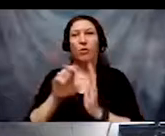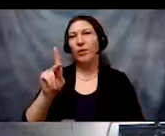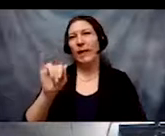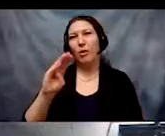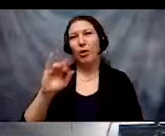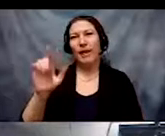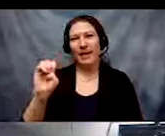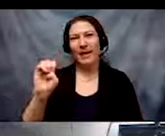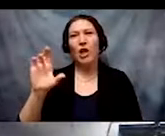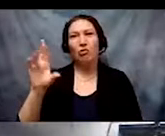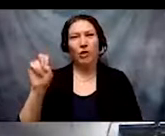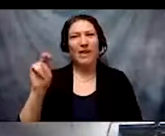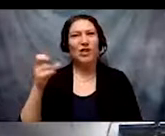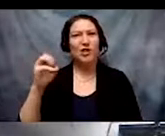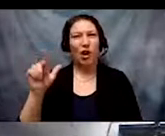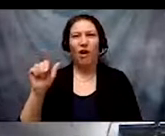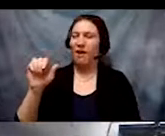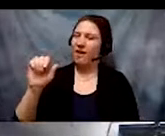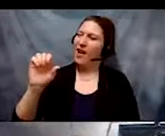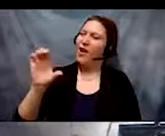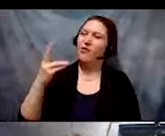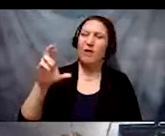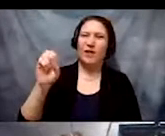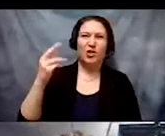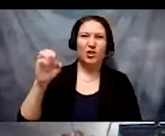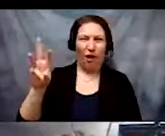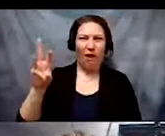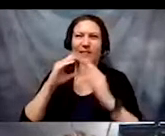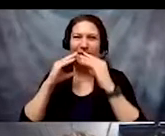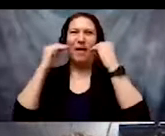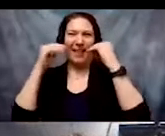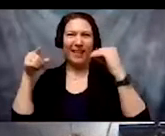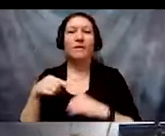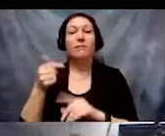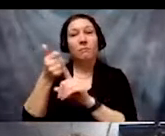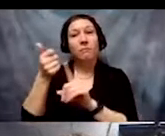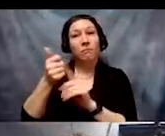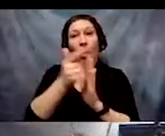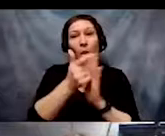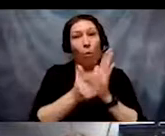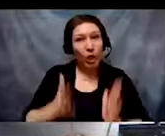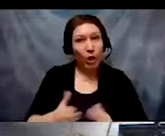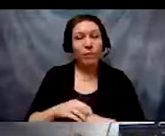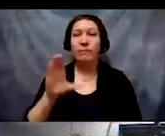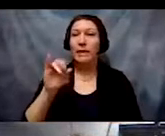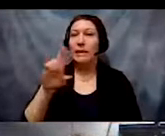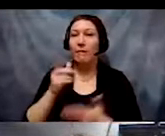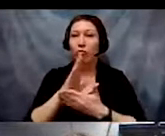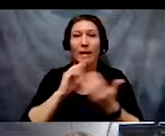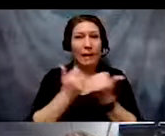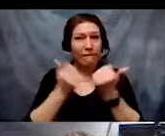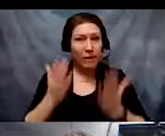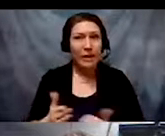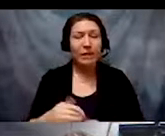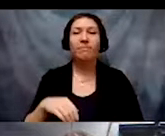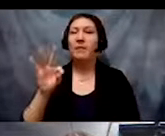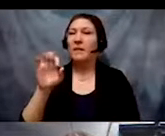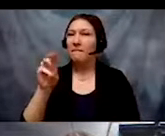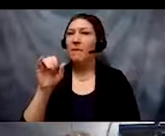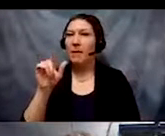Crenshaw is a lawyer, a civil rights advocate and feminist. She identifies as a Black woman.